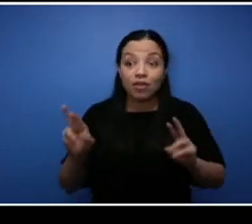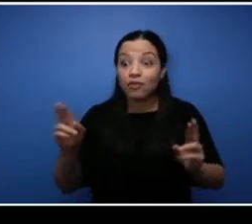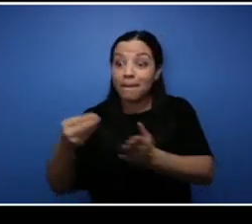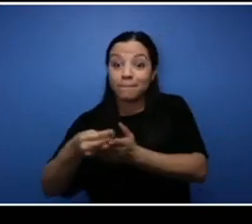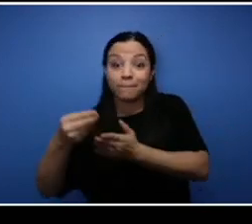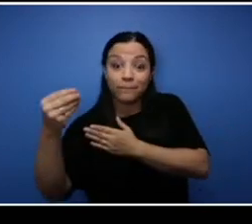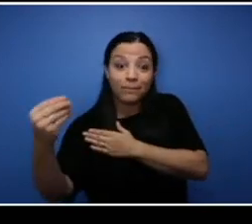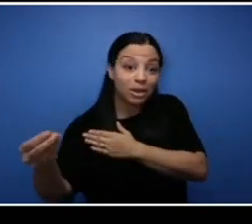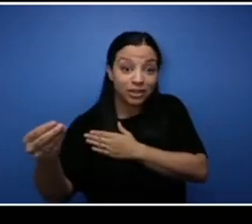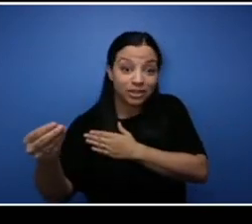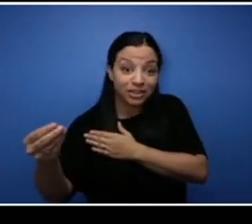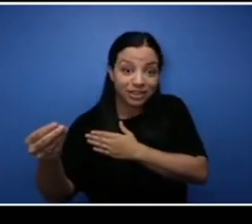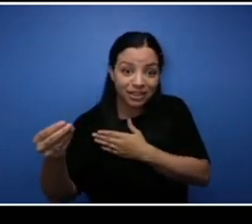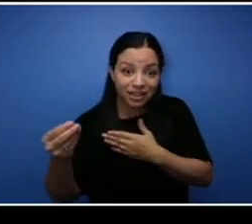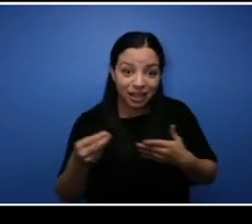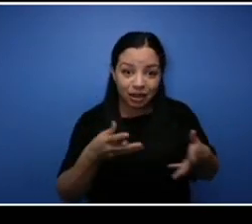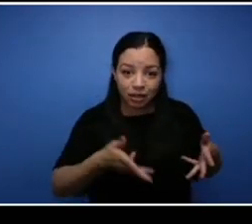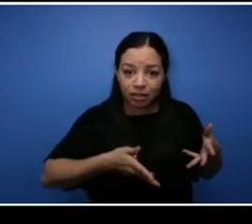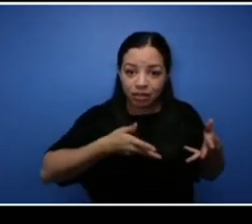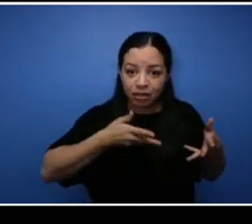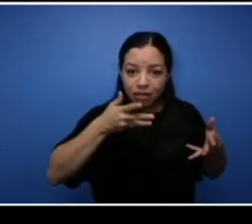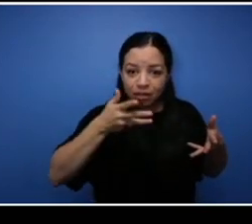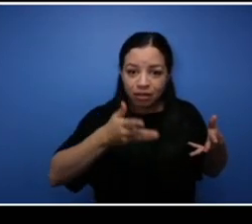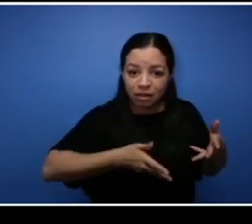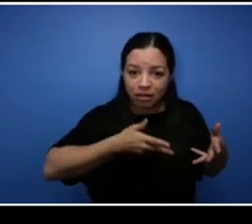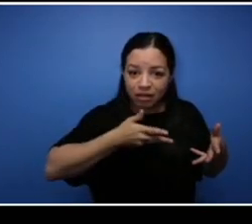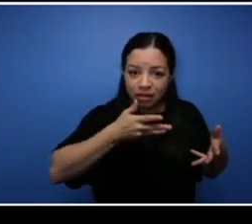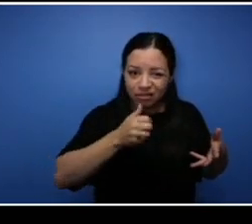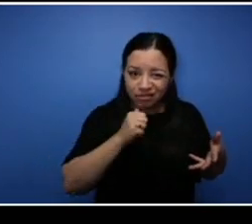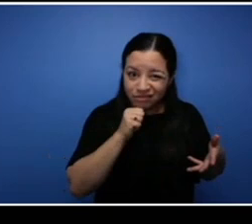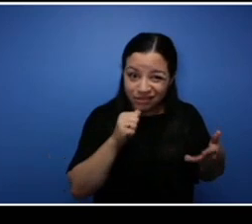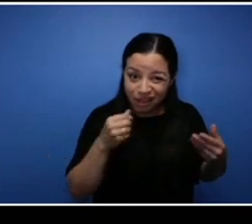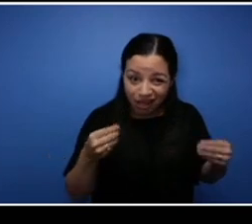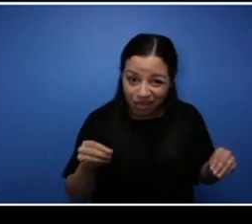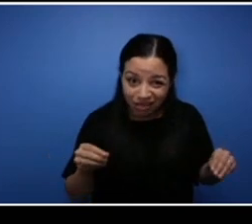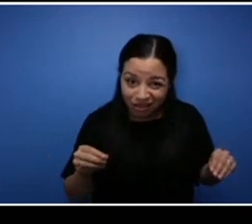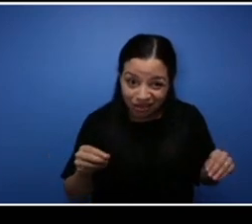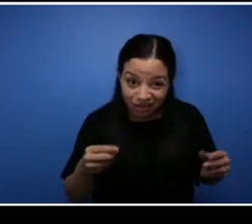didn't sell and I couldn't figure out what was going on and I really had to you know